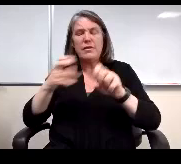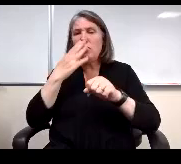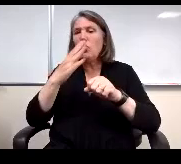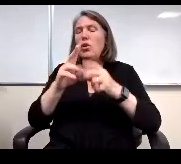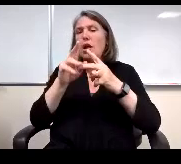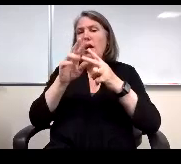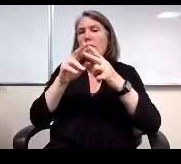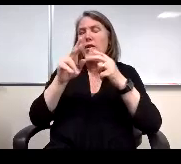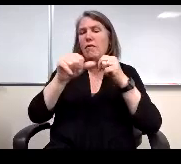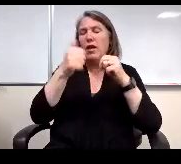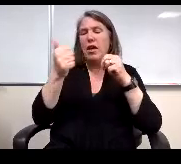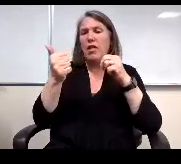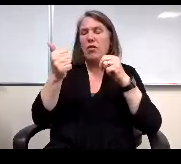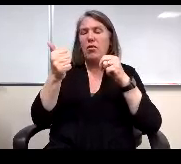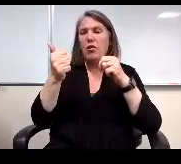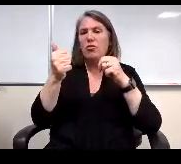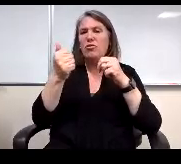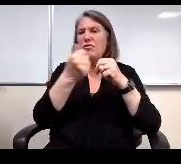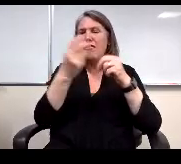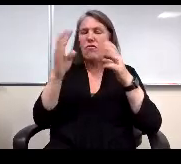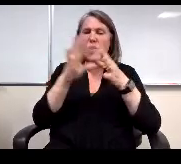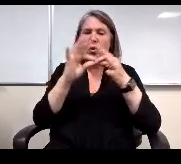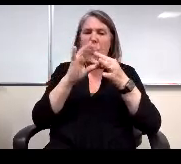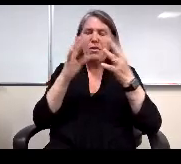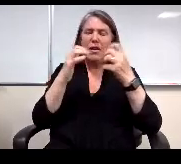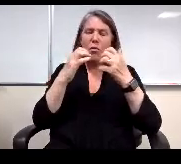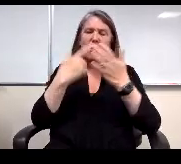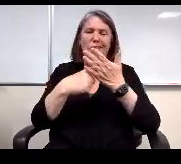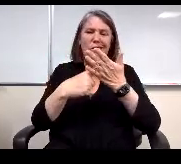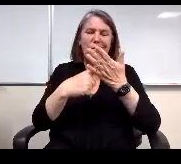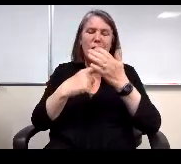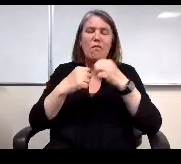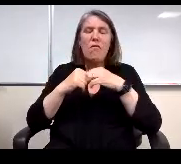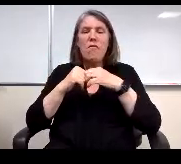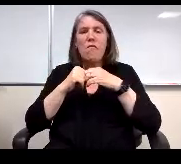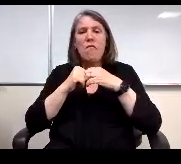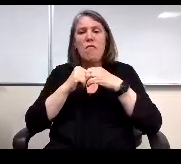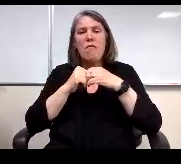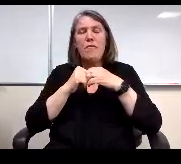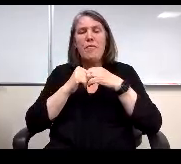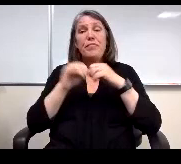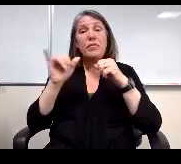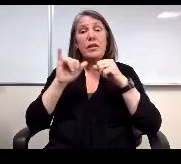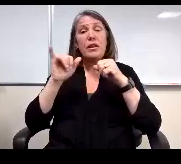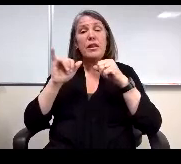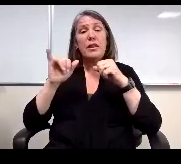Just a few comments on a run through fairly quickly. Like Mr. Lambert said, it is unfortunate,